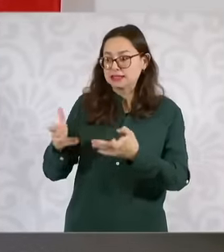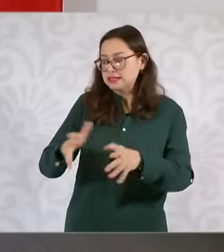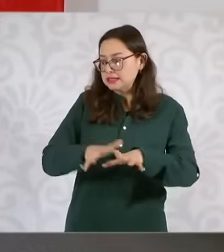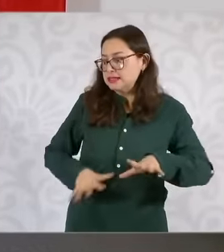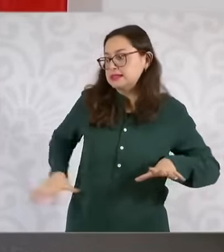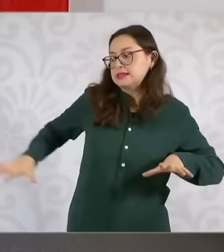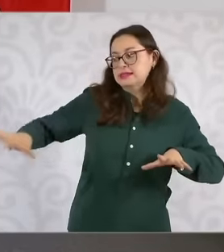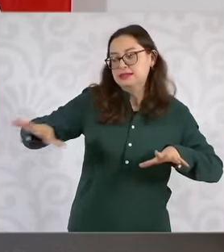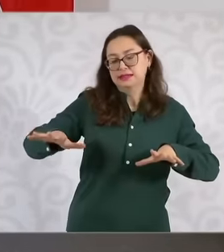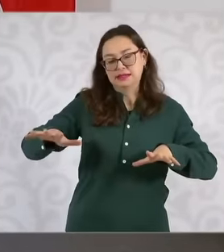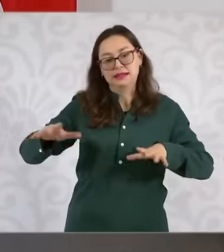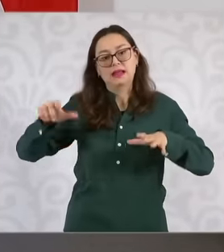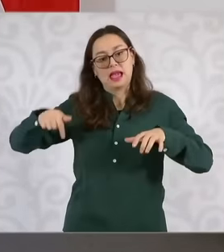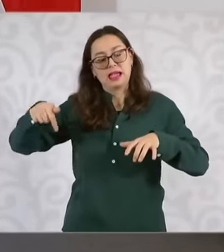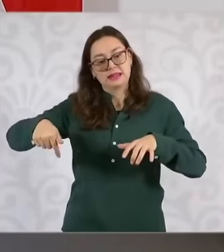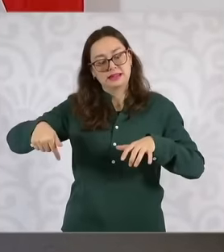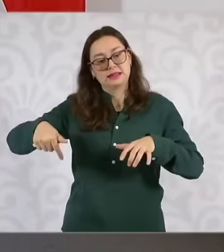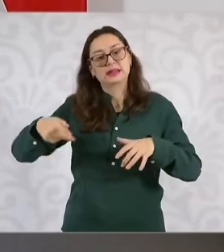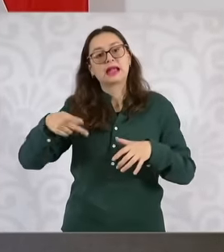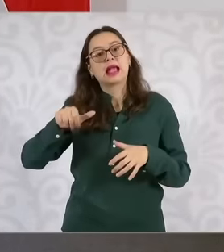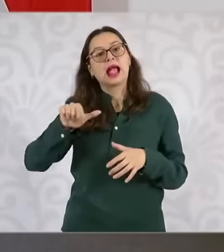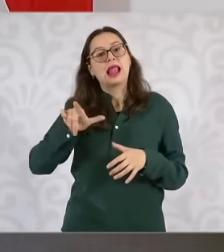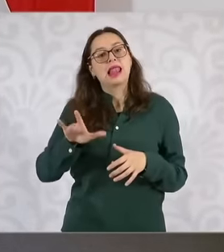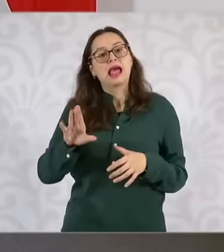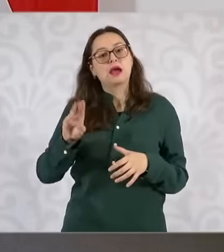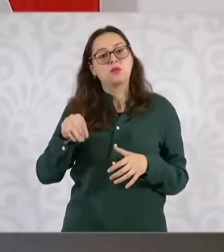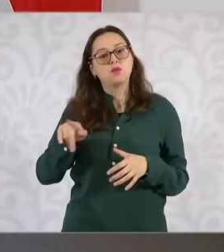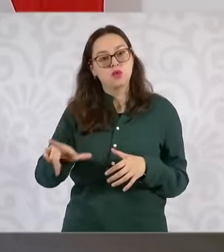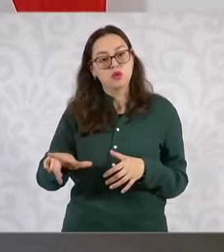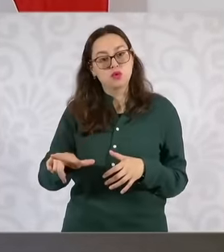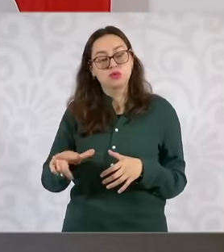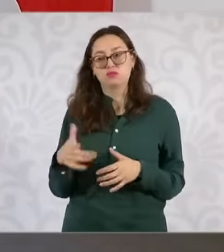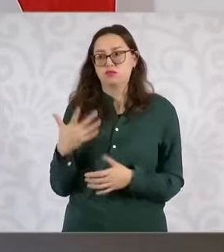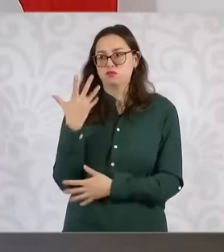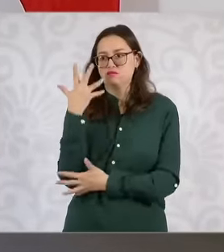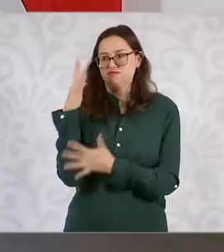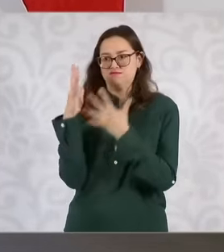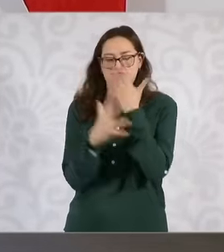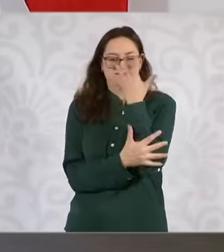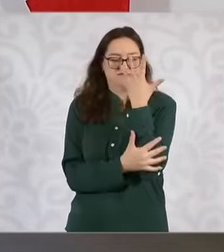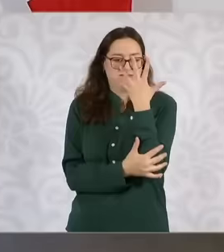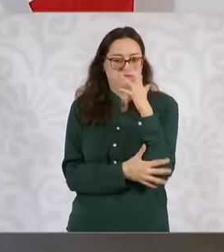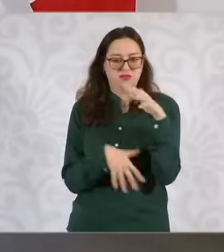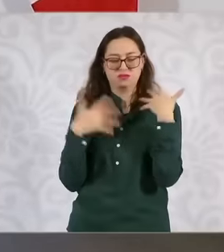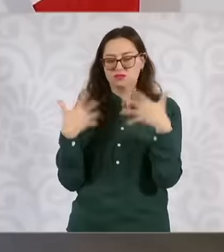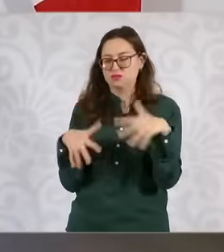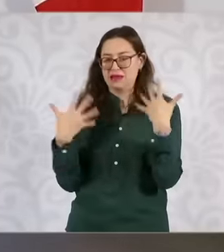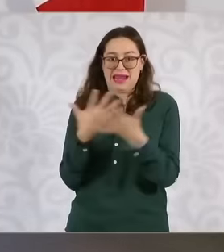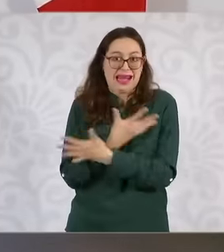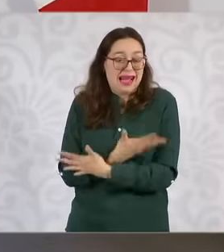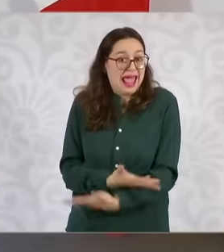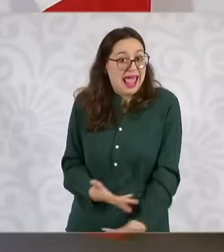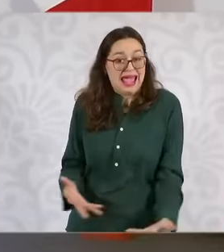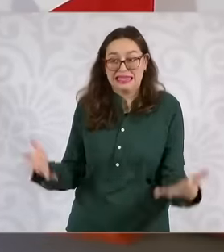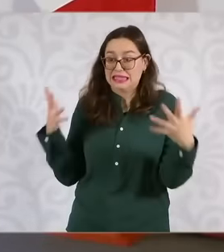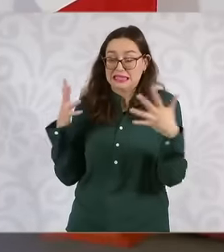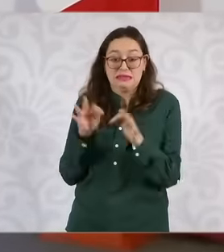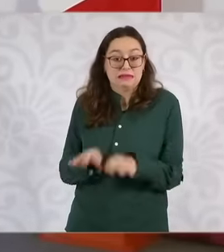is the most important rainforest reserve in the world after the